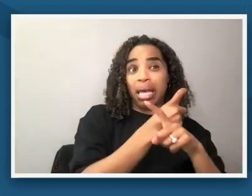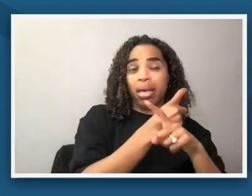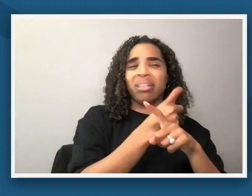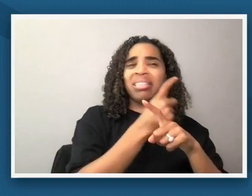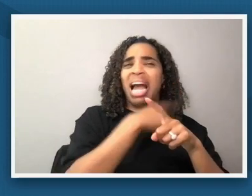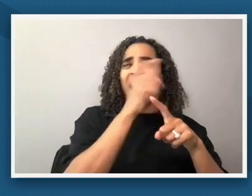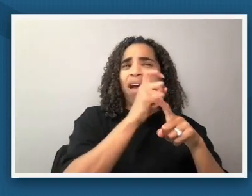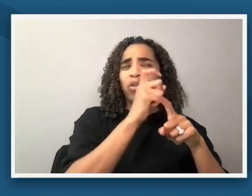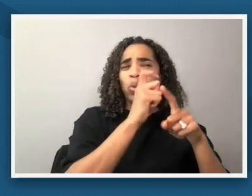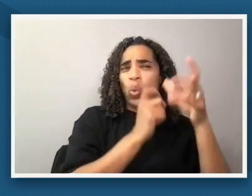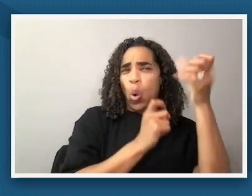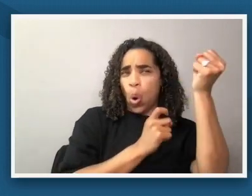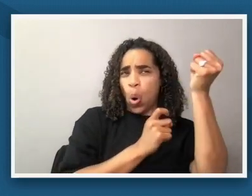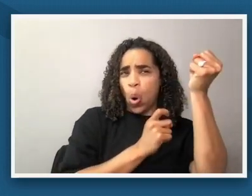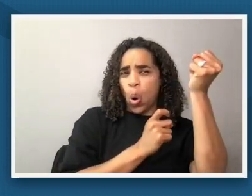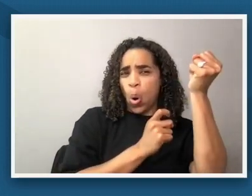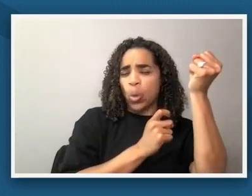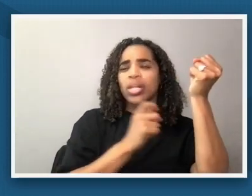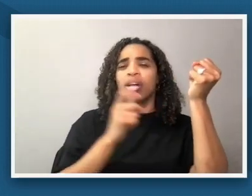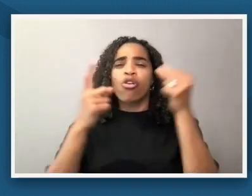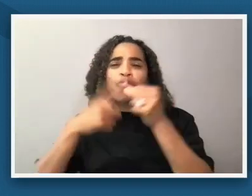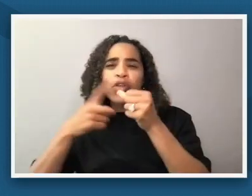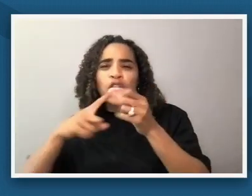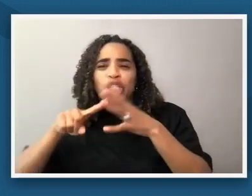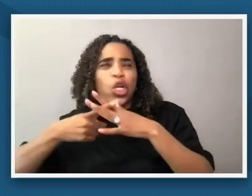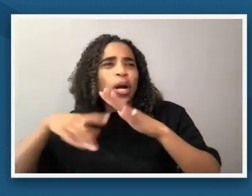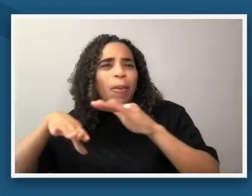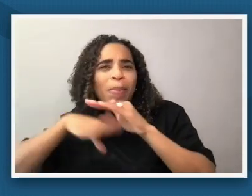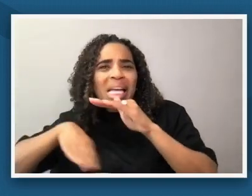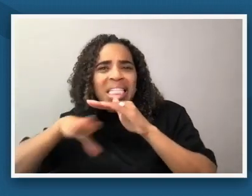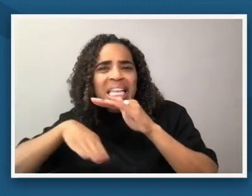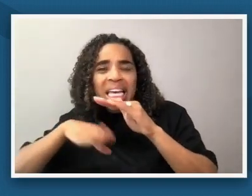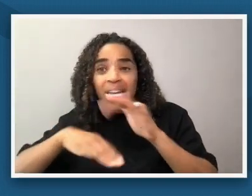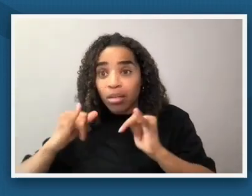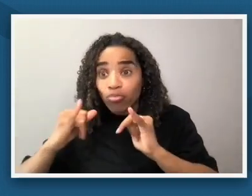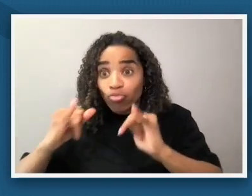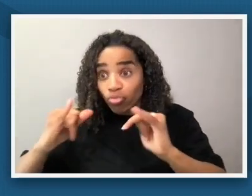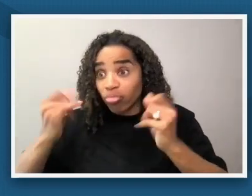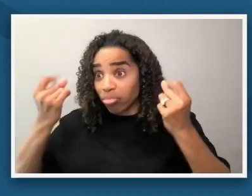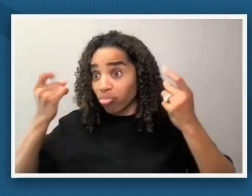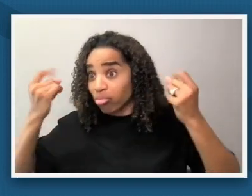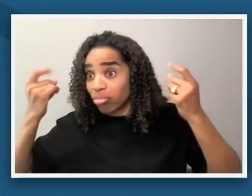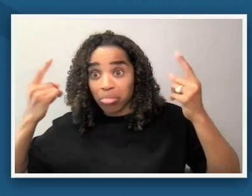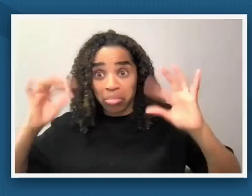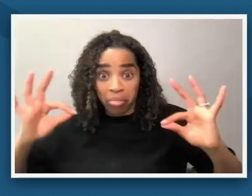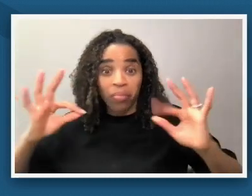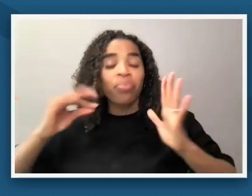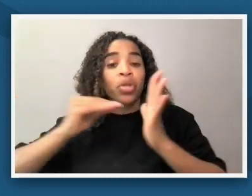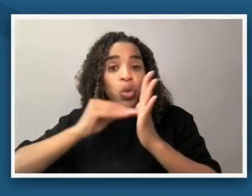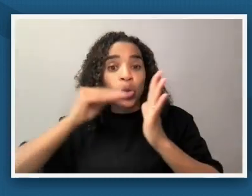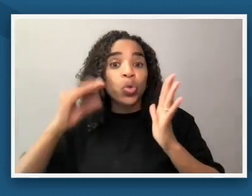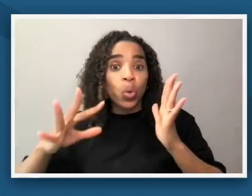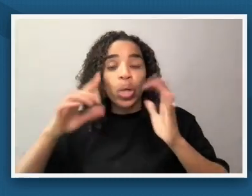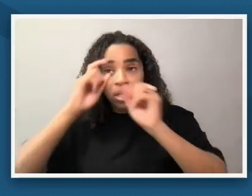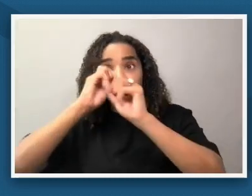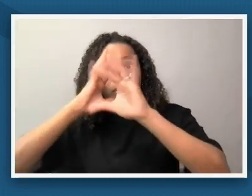find a commonality in a way to um become a you know get my students or my